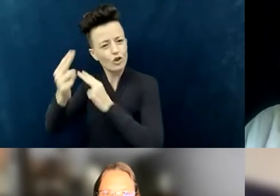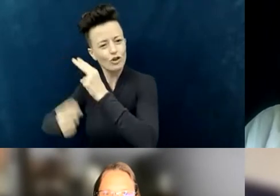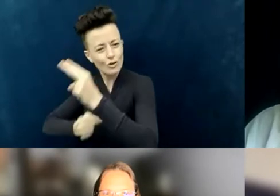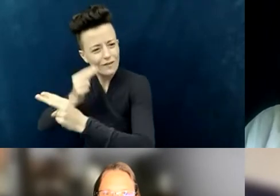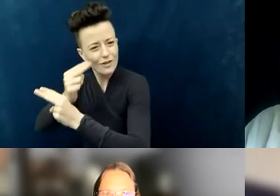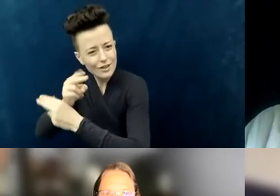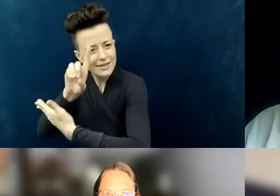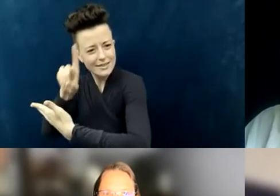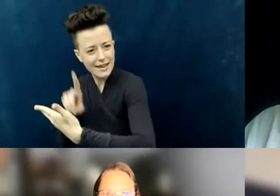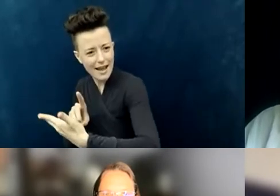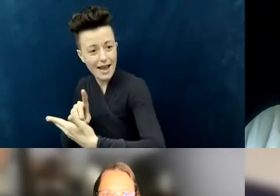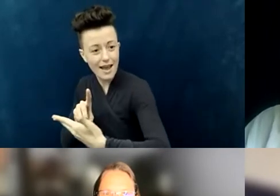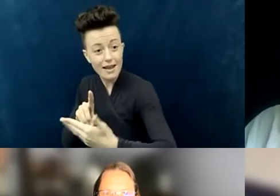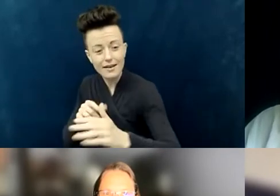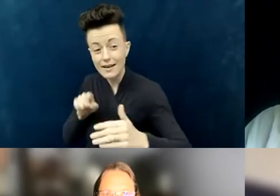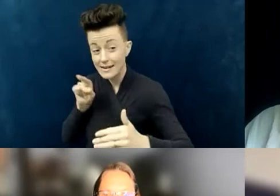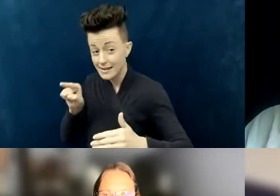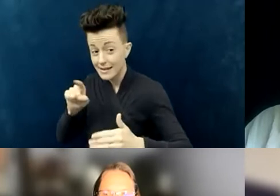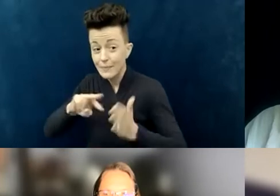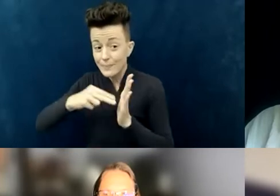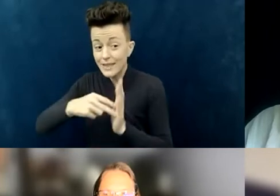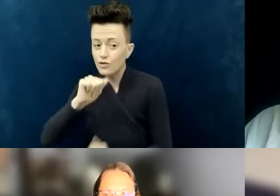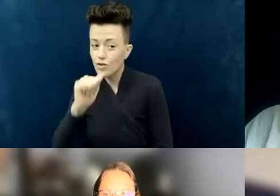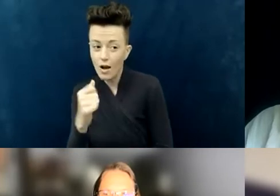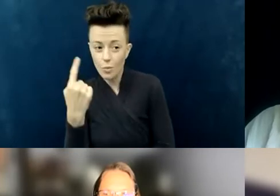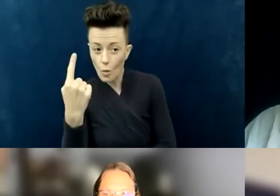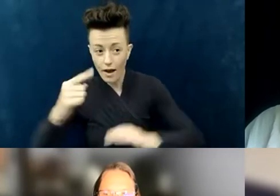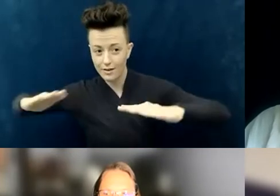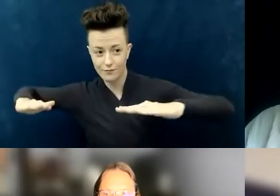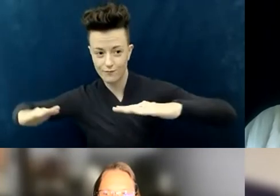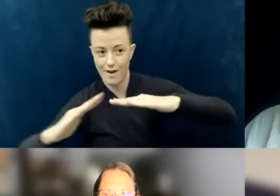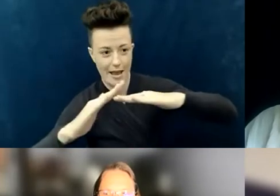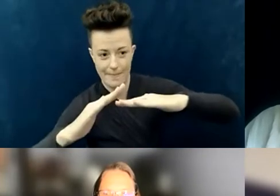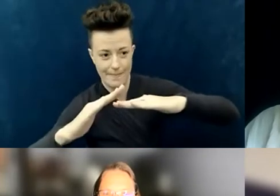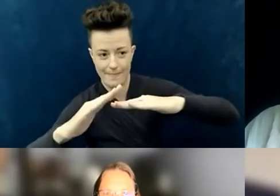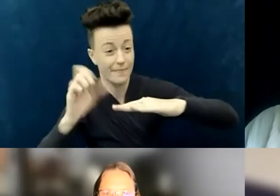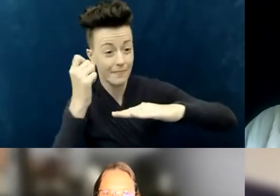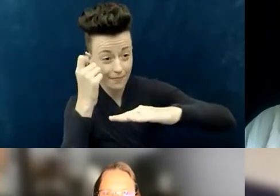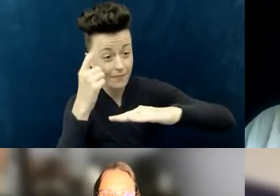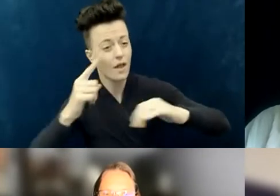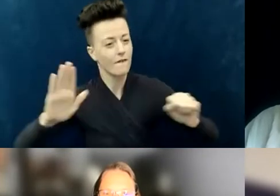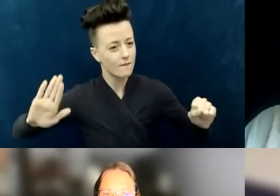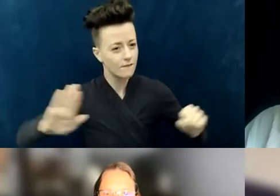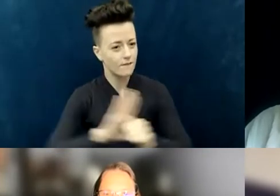but to think about full accessibility in the main worship center